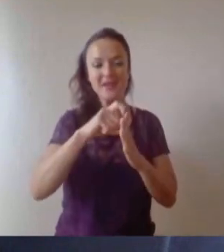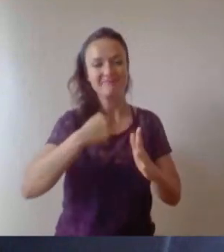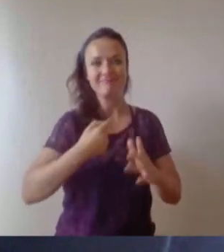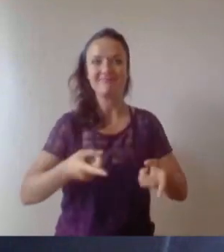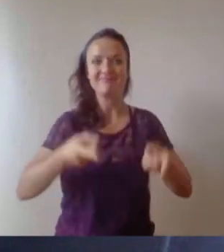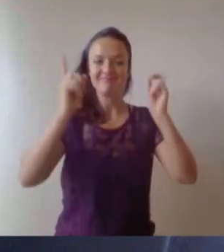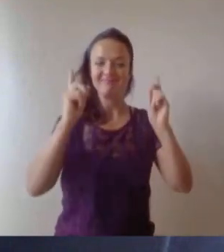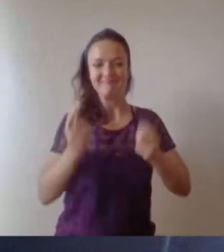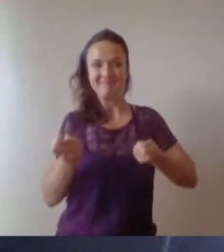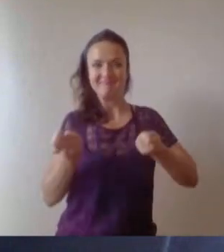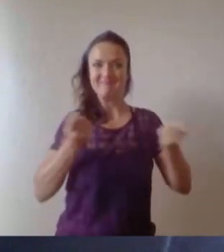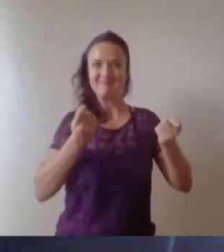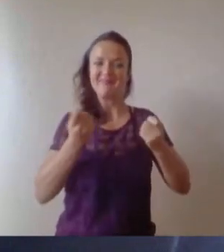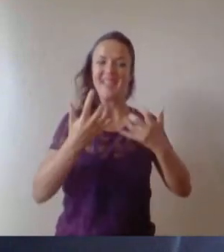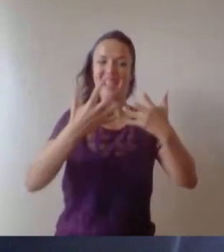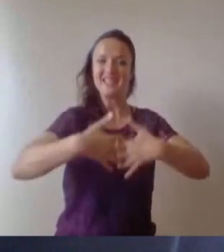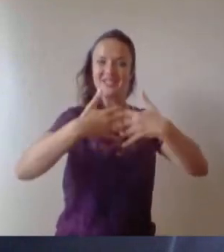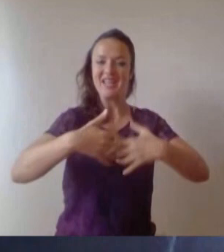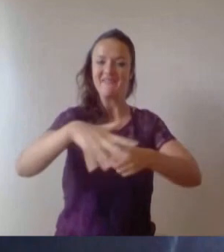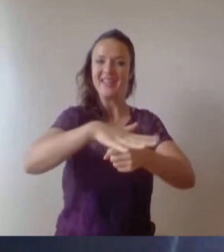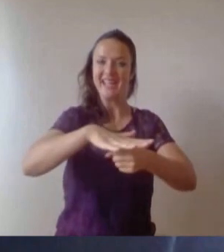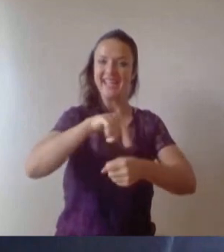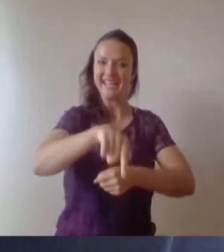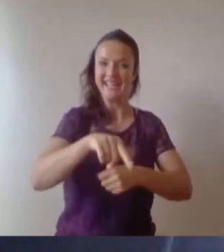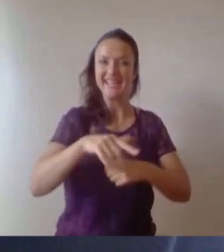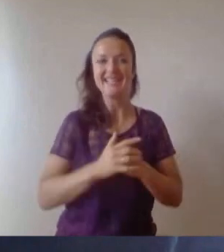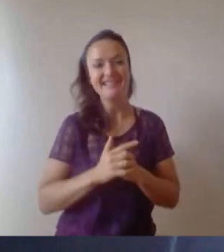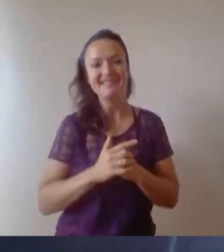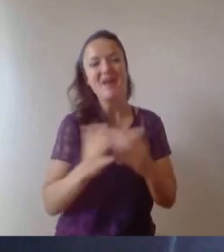you all here today. We're here together in a virtual space